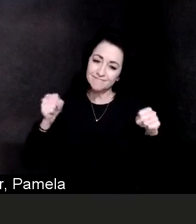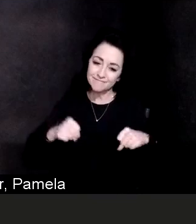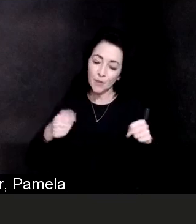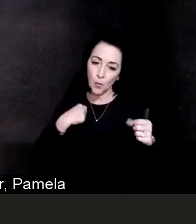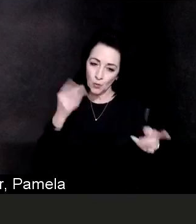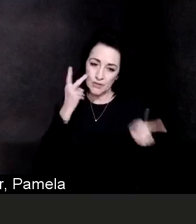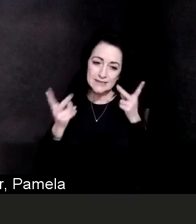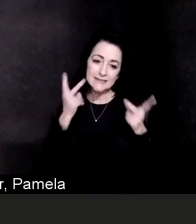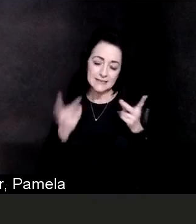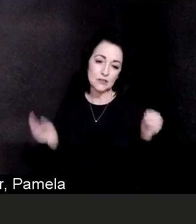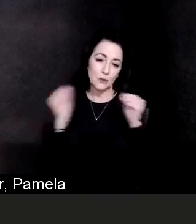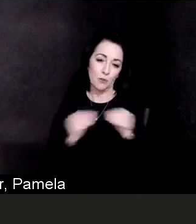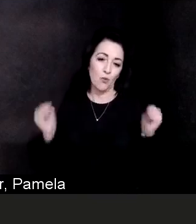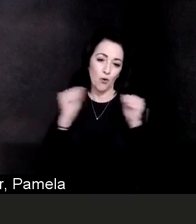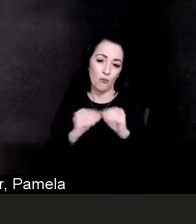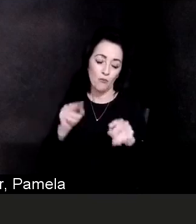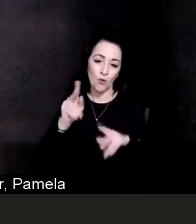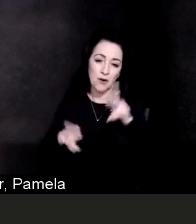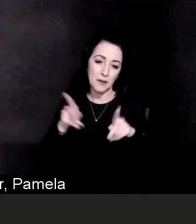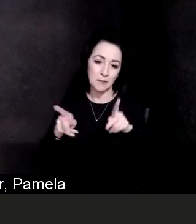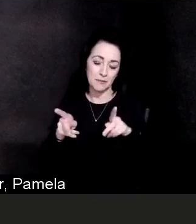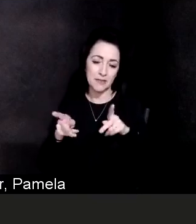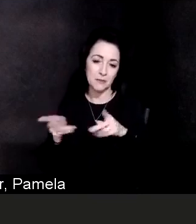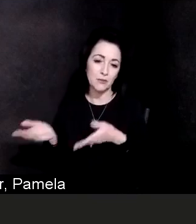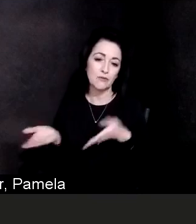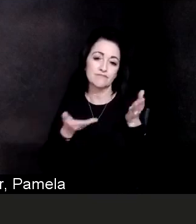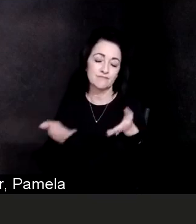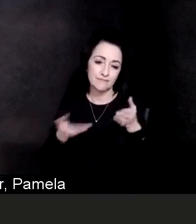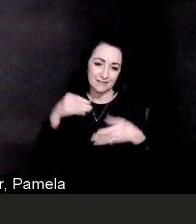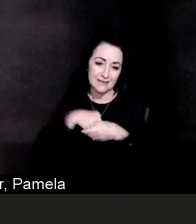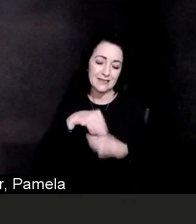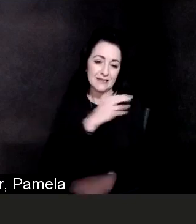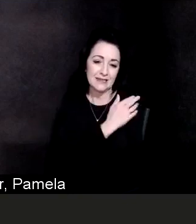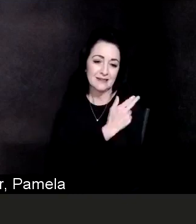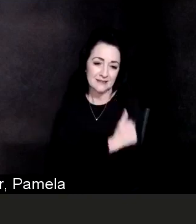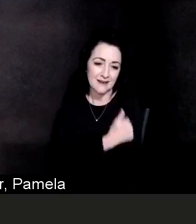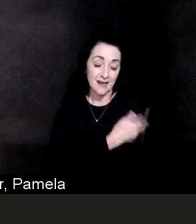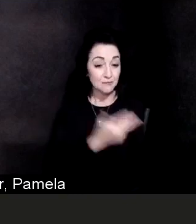14 days plus minus after Christmas, what does that mean?